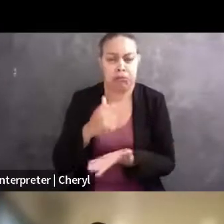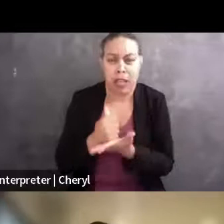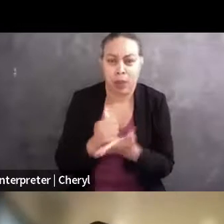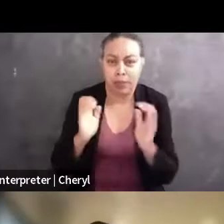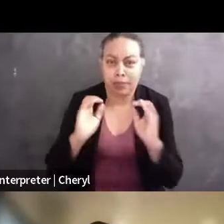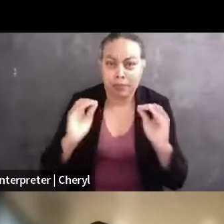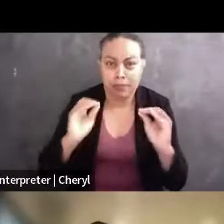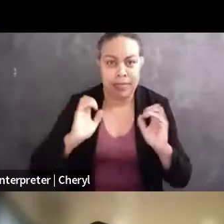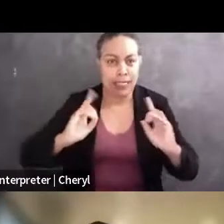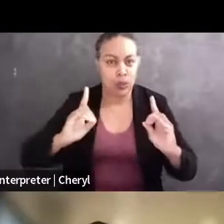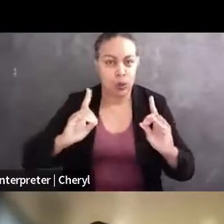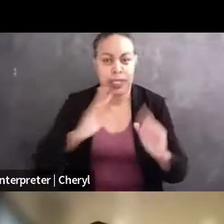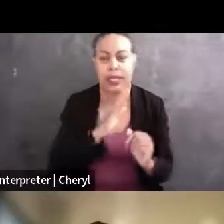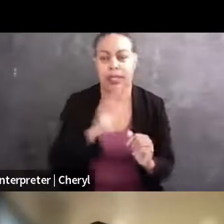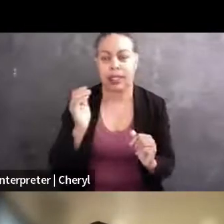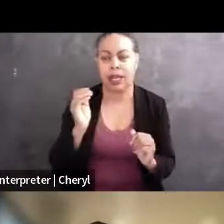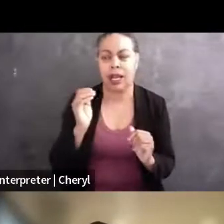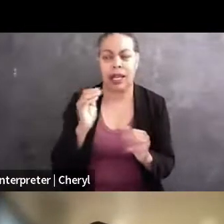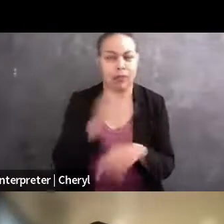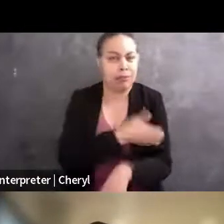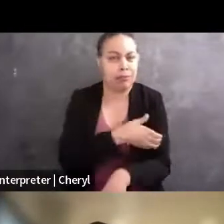and empower student journalists.